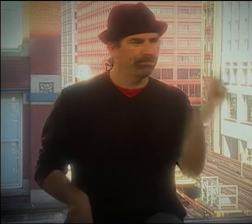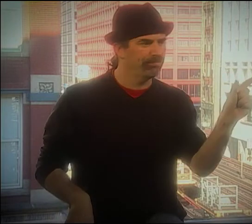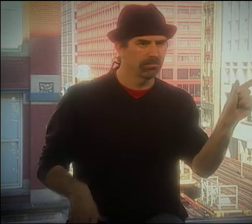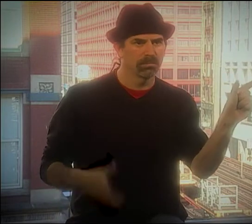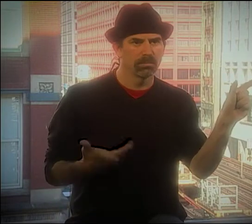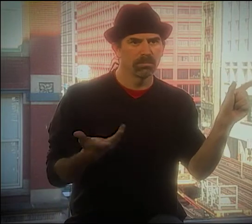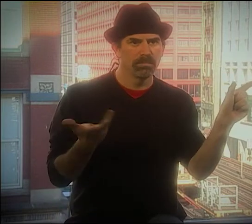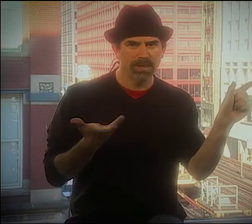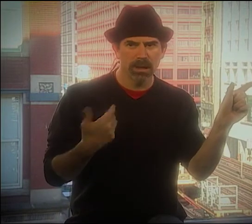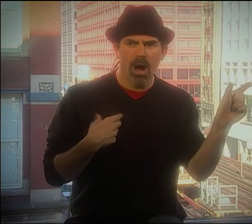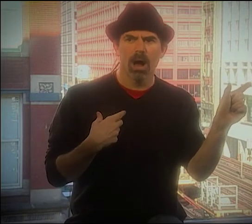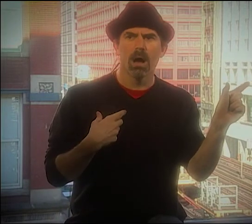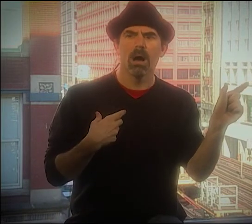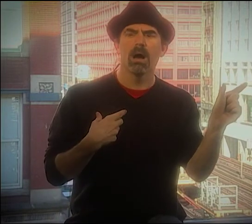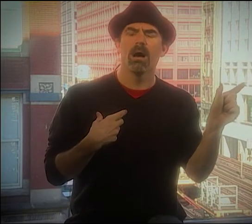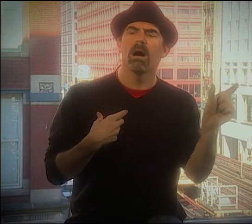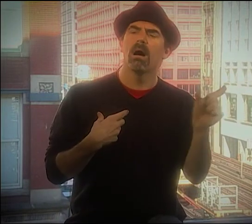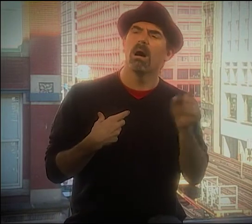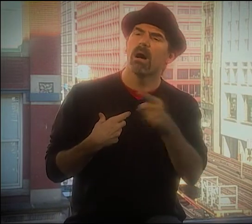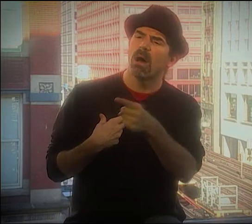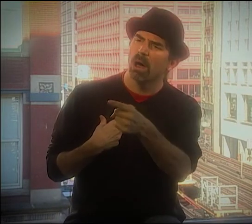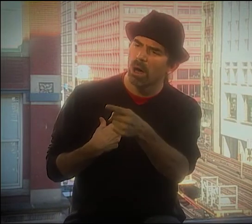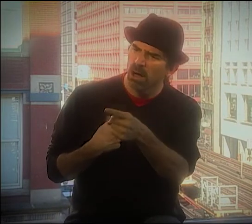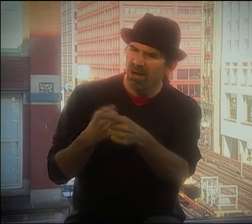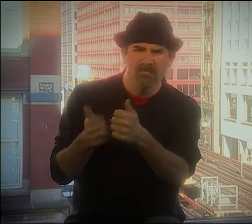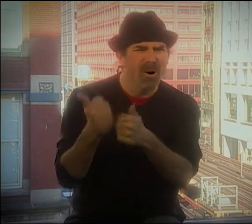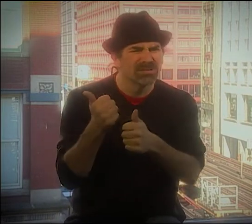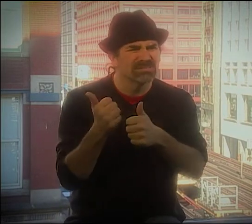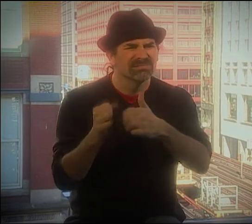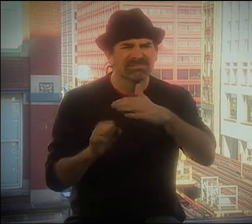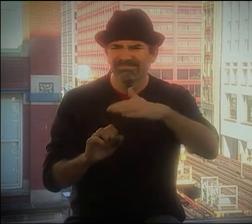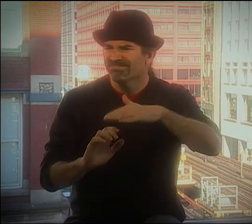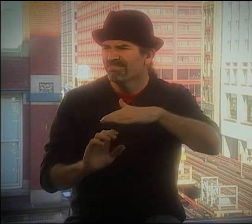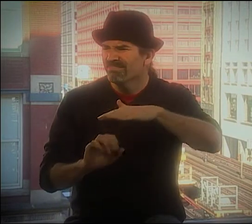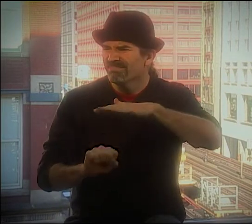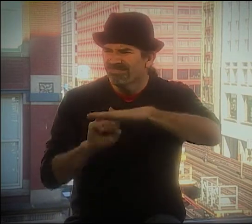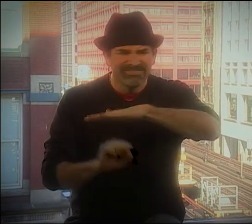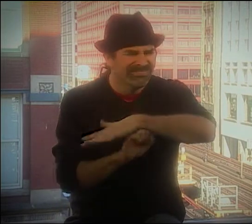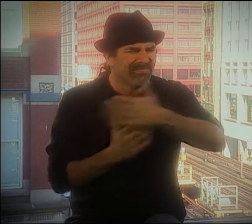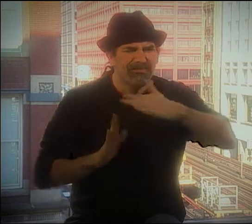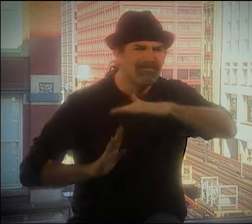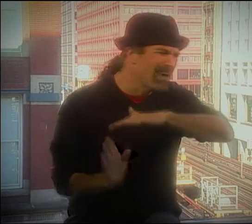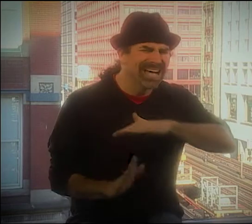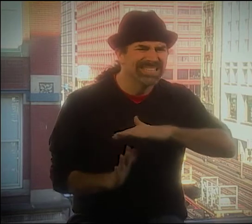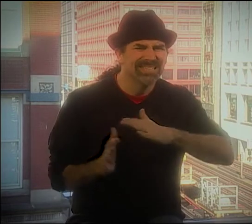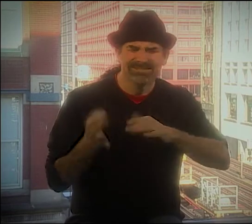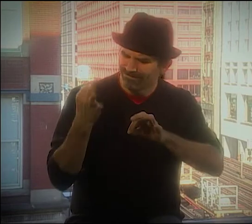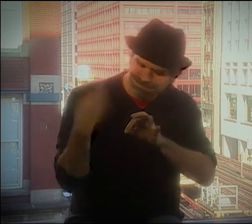POETRY, AND YOU JUST PLACE IT IN DIFFERENT WAYS?